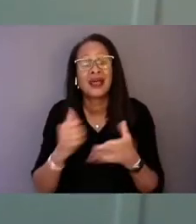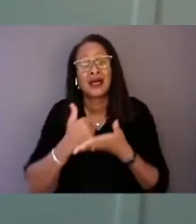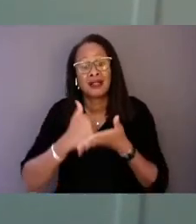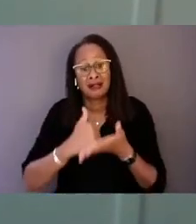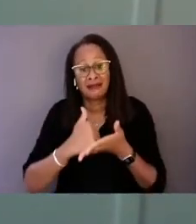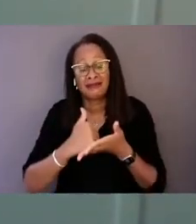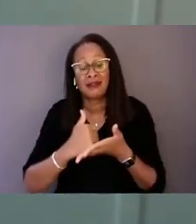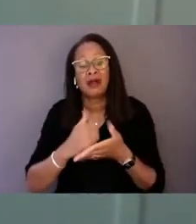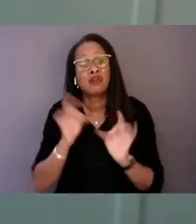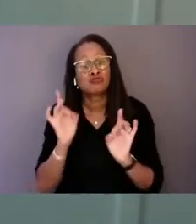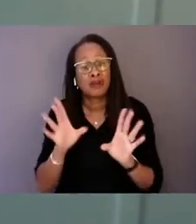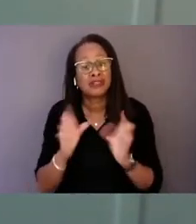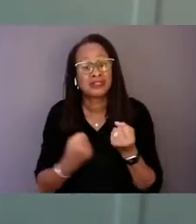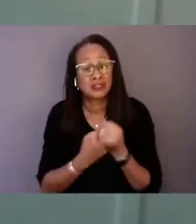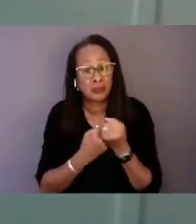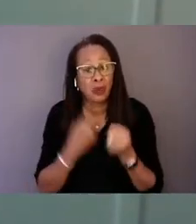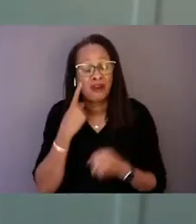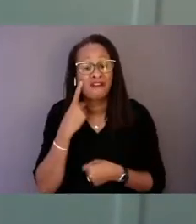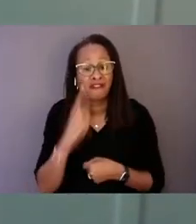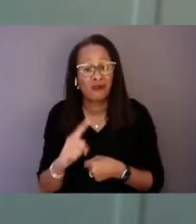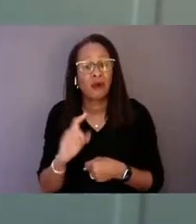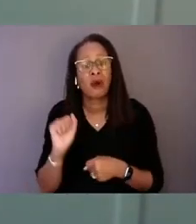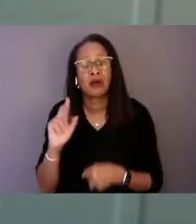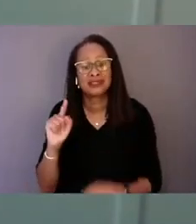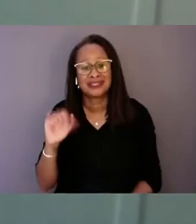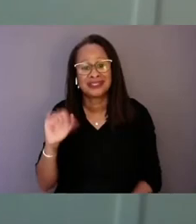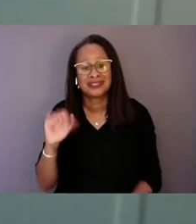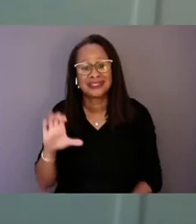for autistic and other neurodiverse people.